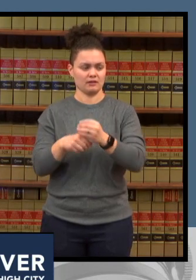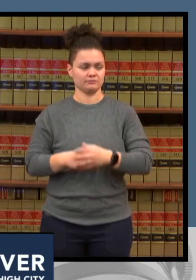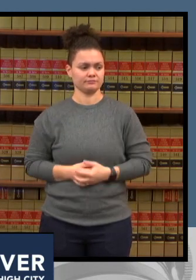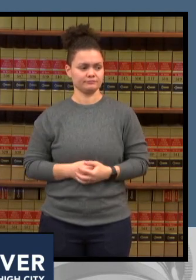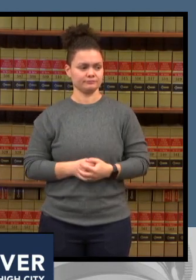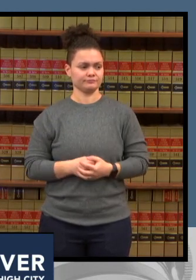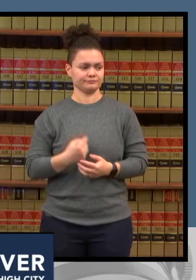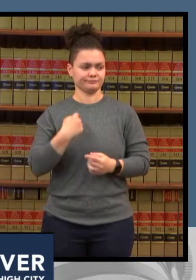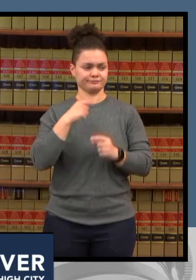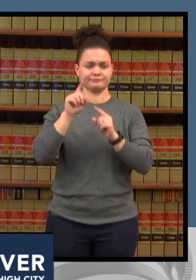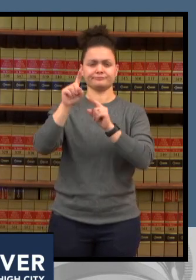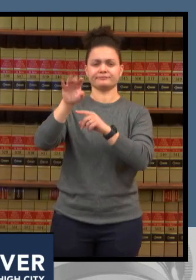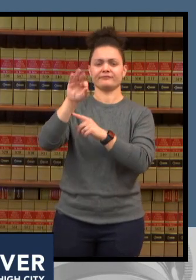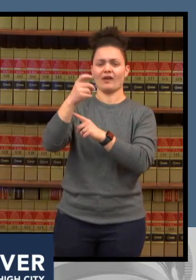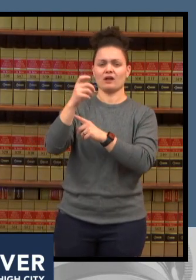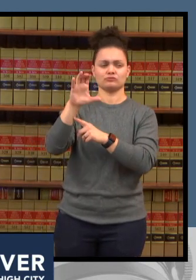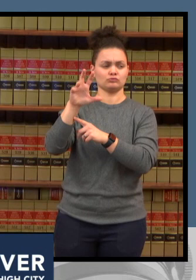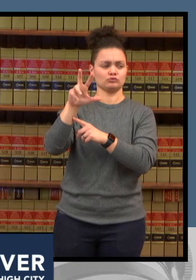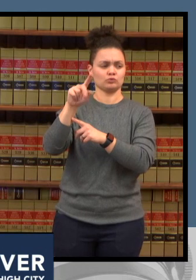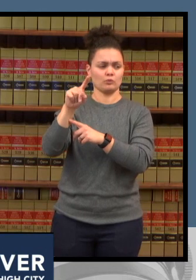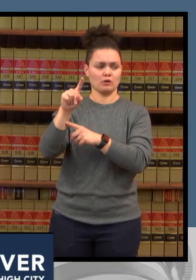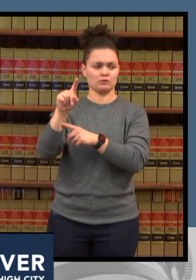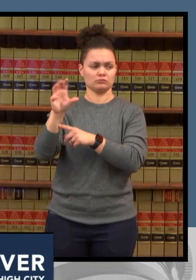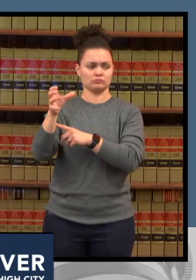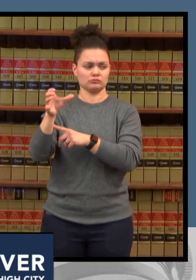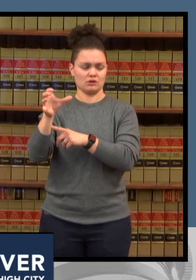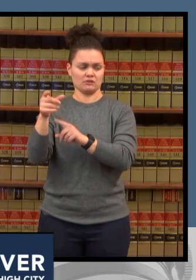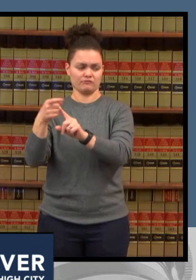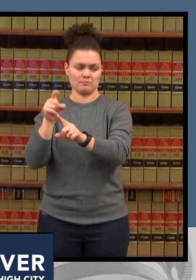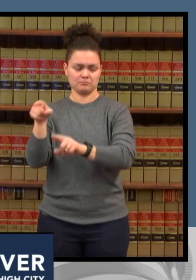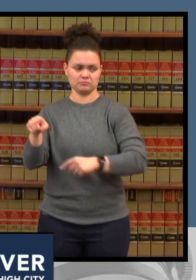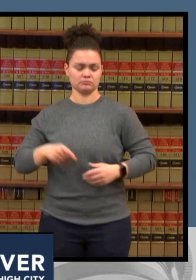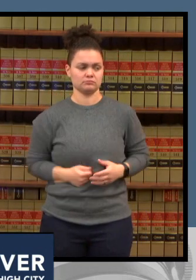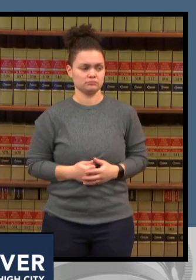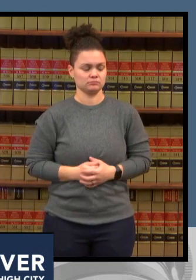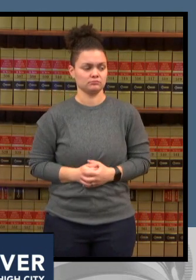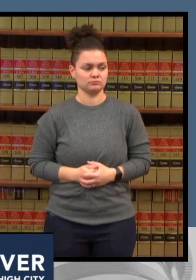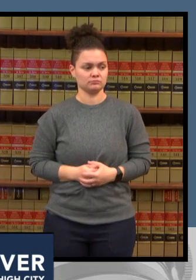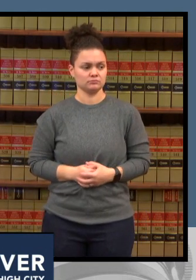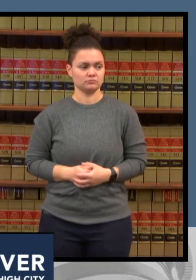yes i do thank you so much for uh holding this briefing i'm just because icu capacity in acute